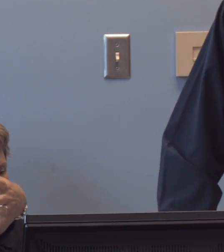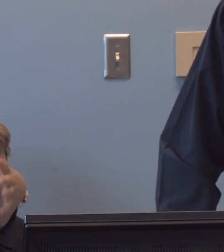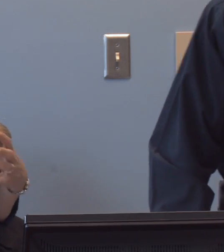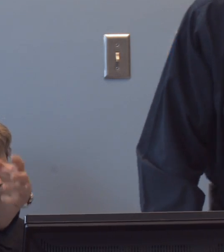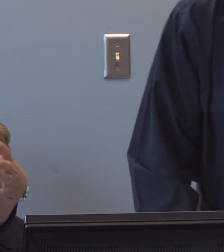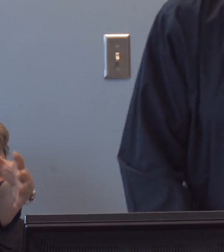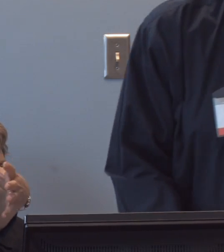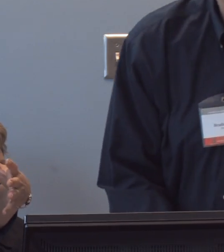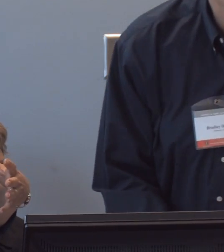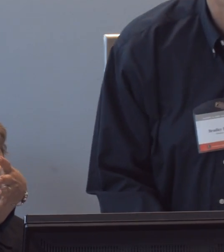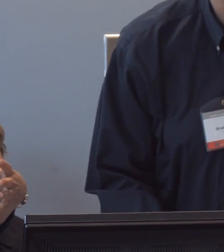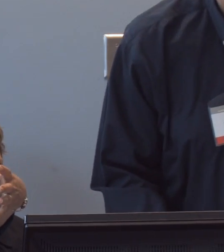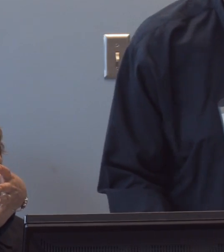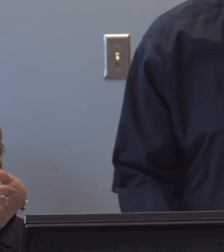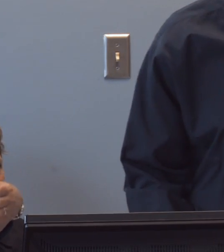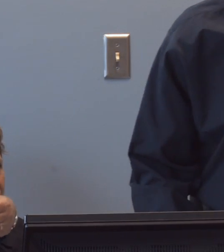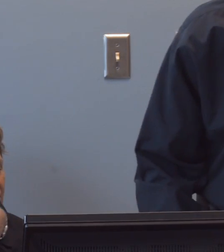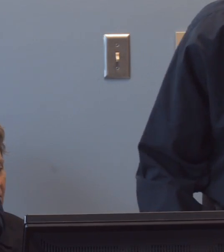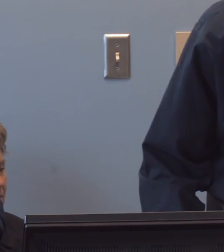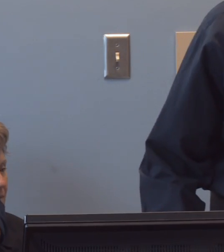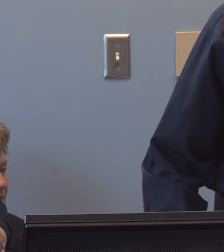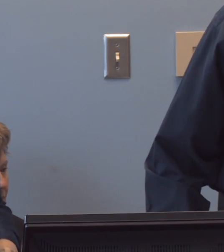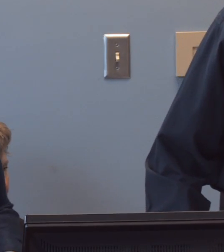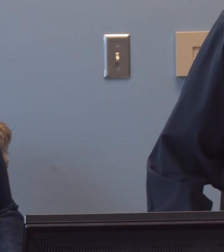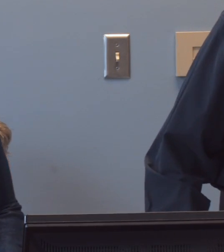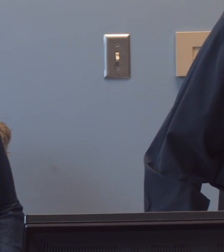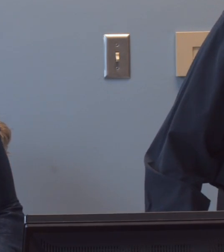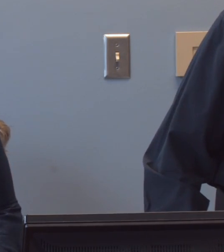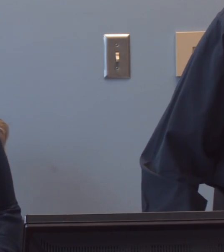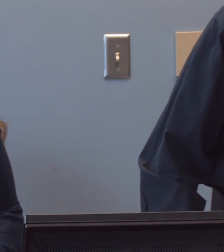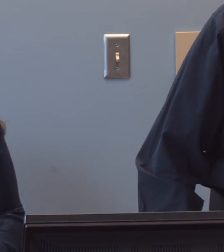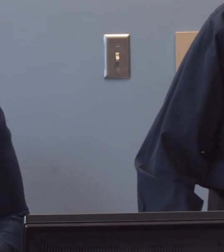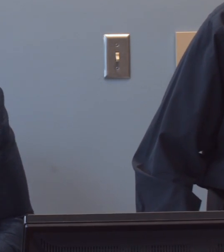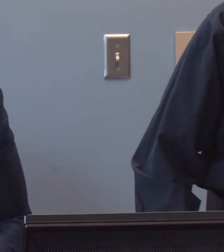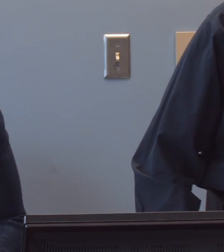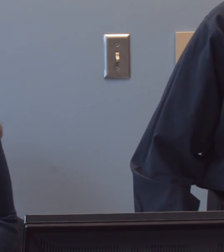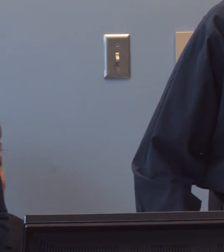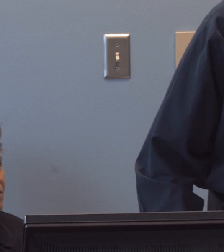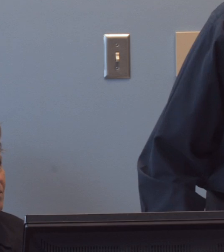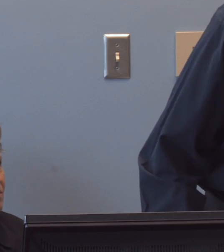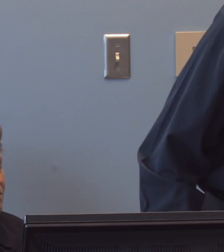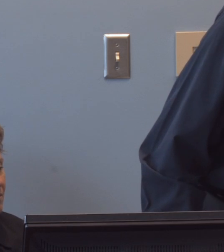but that the university provides. And, um, Dr. Brad Hedrick is the Director of the v-